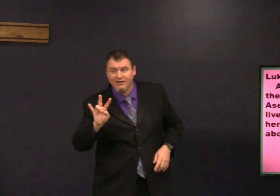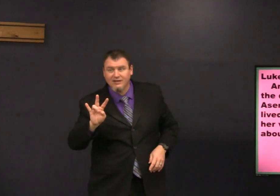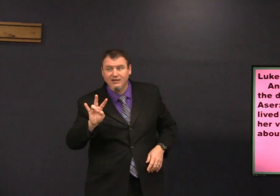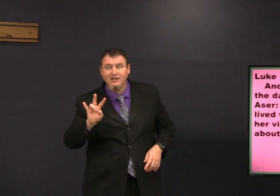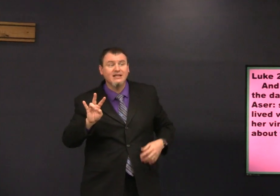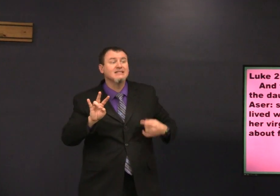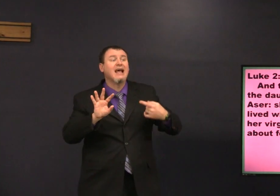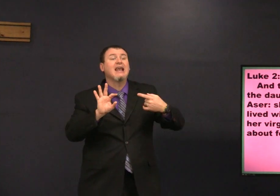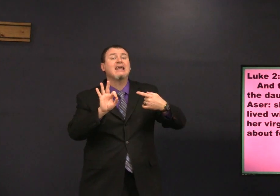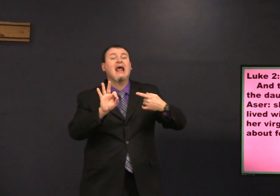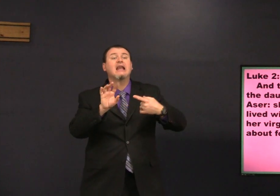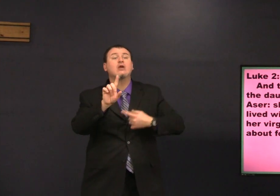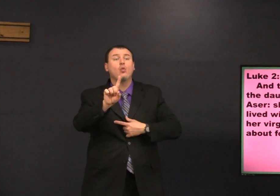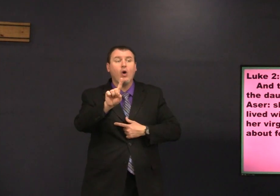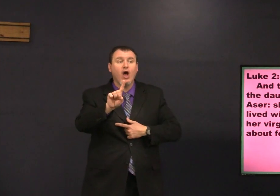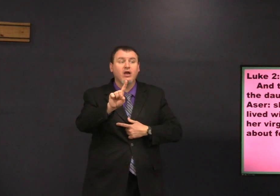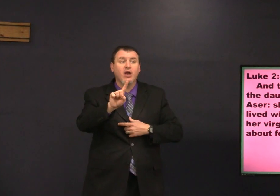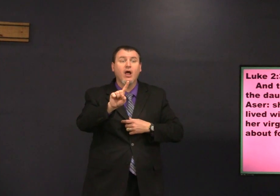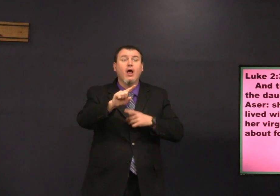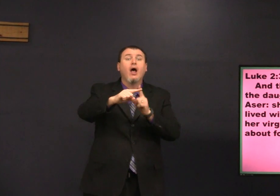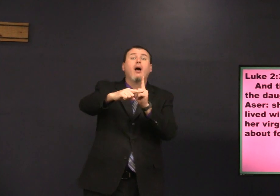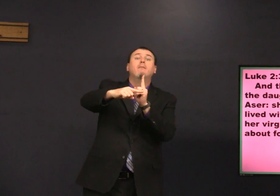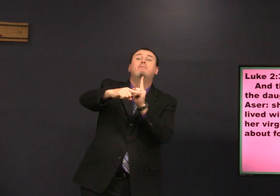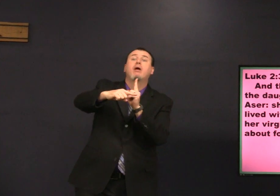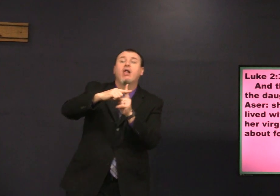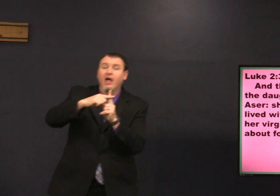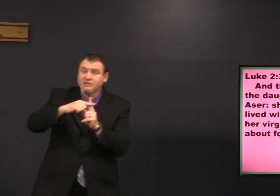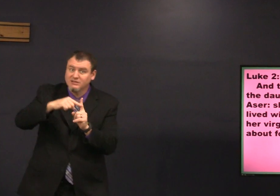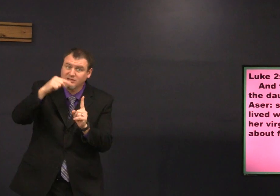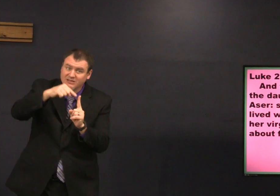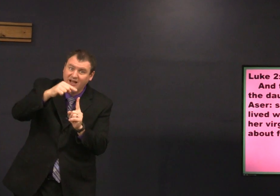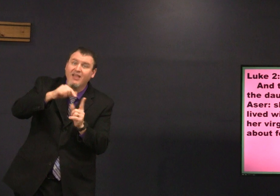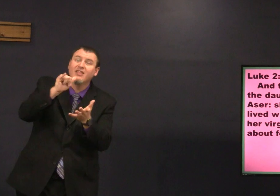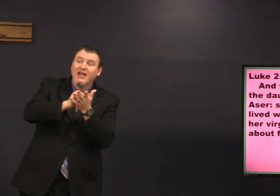84 plus seven means she was 91 Plus